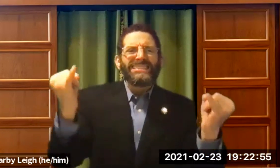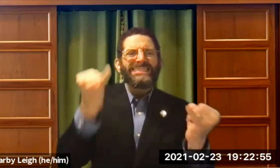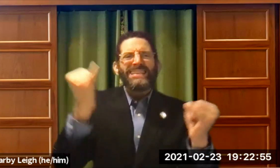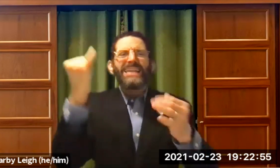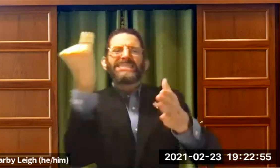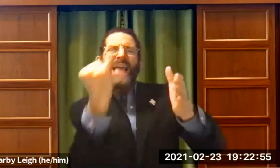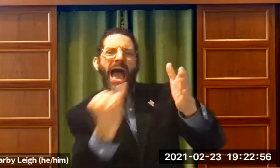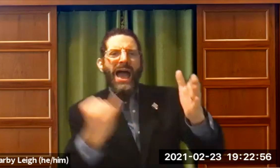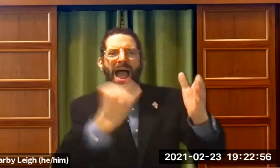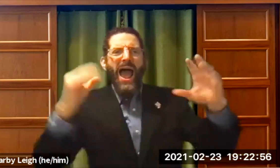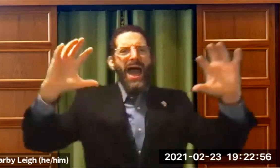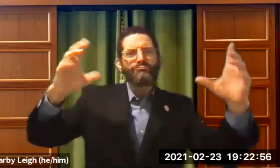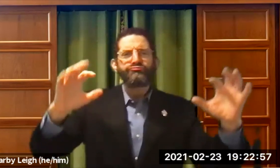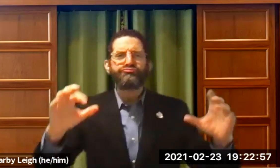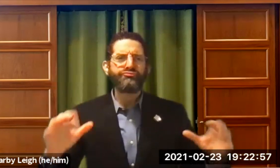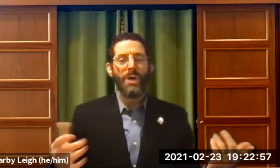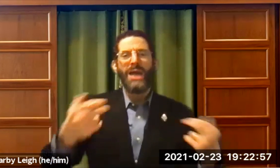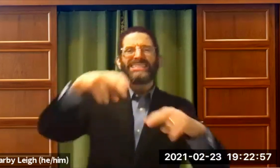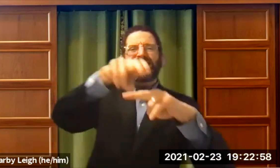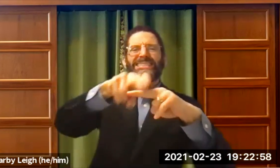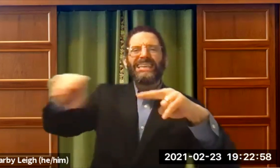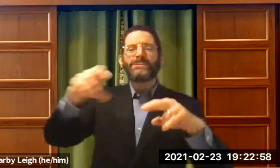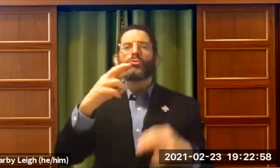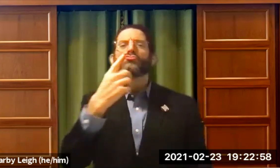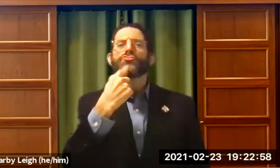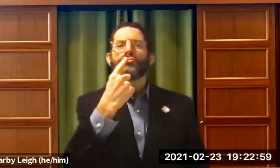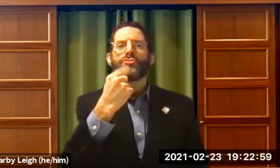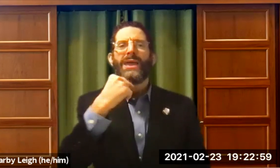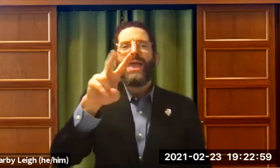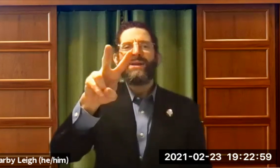There were so many beautifully carved wood benches. And people sitting